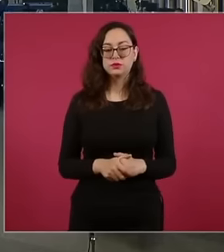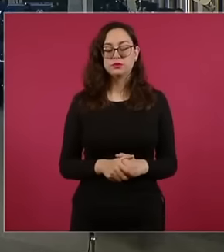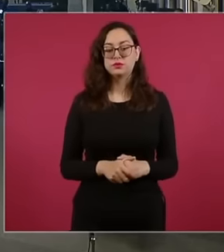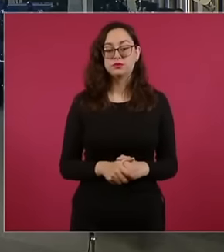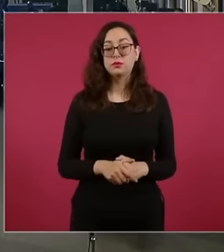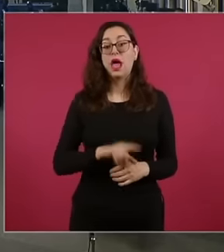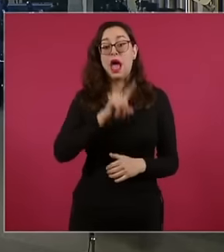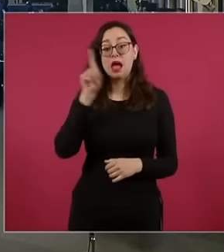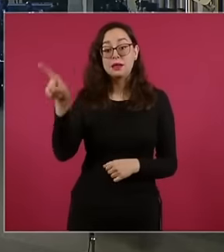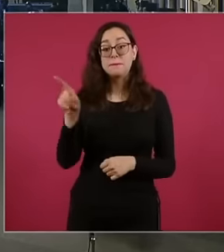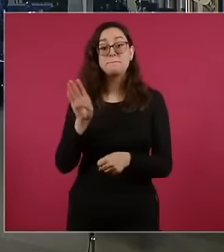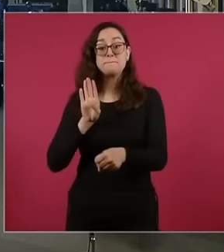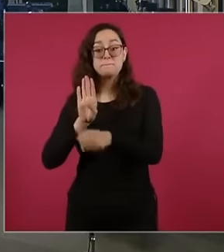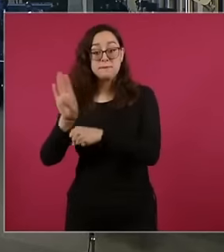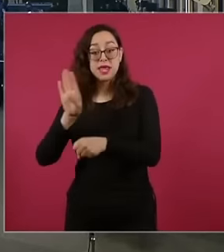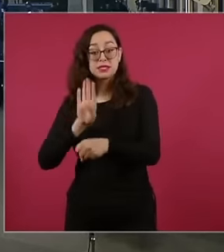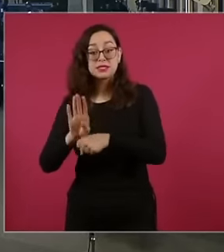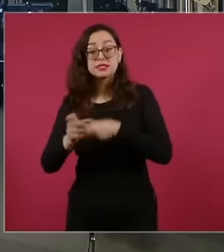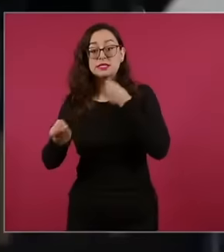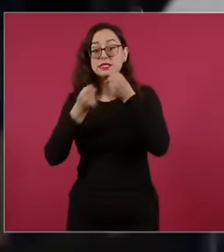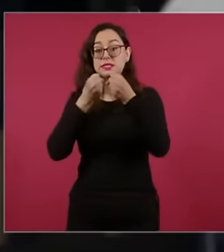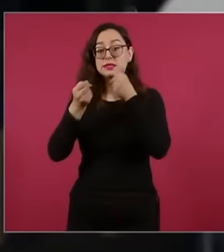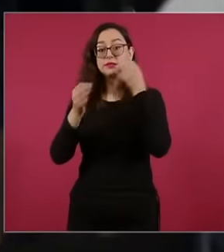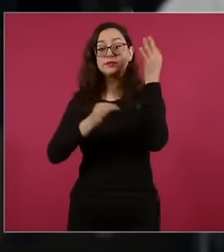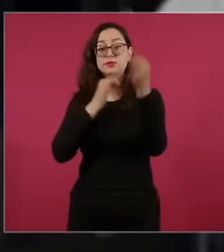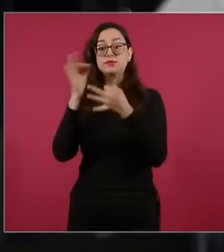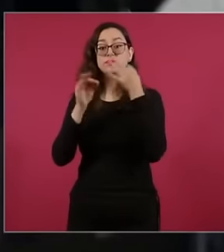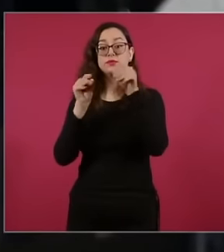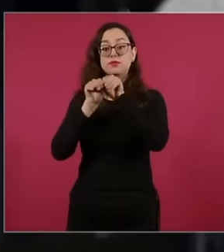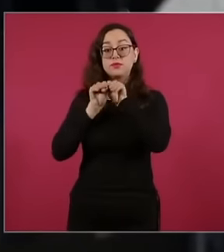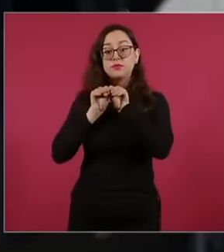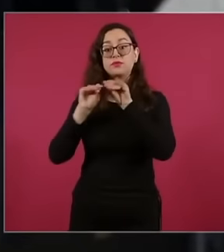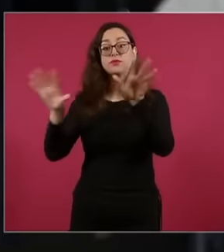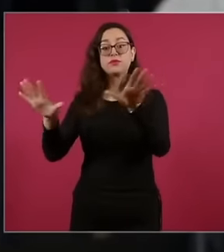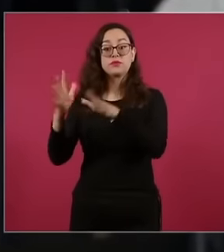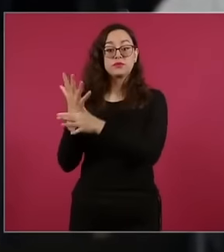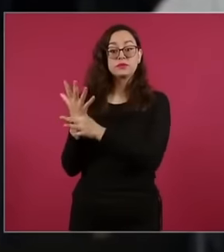is information is circulating that he is going to have a call with his counterpart from